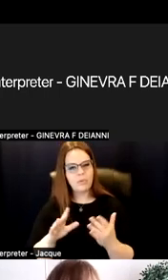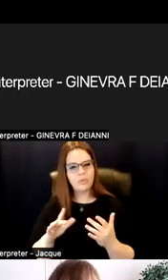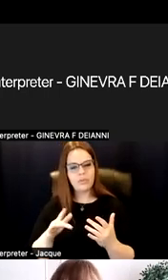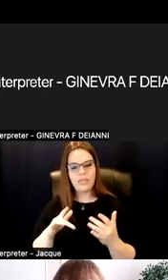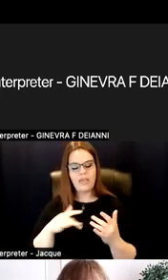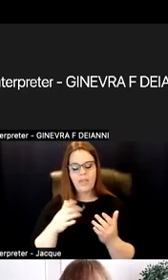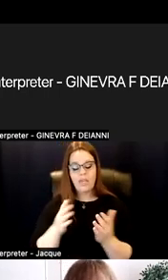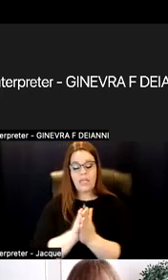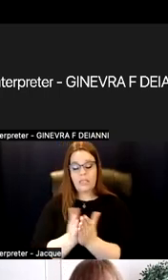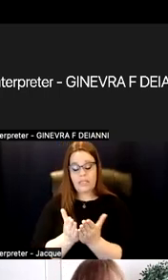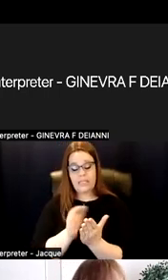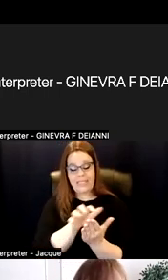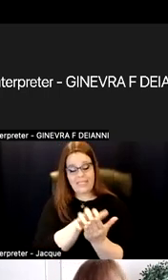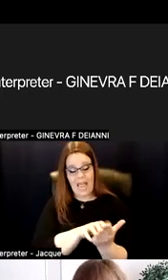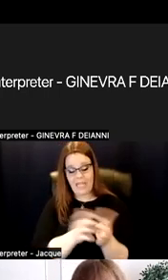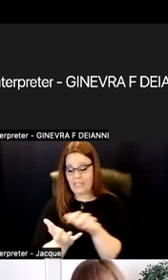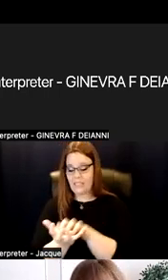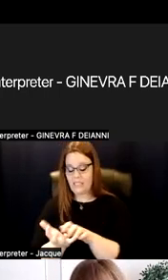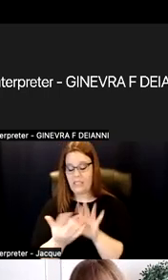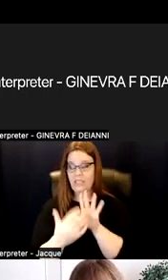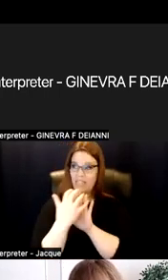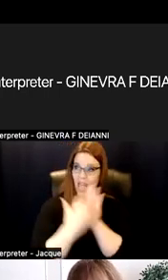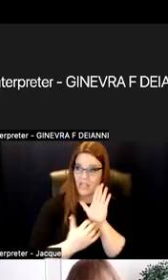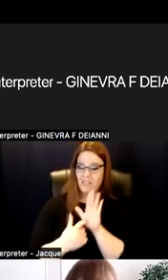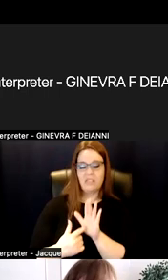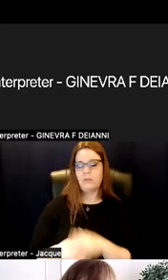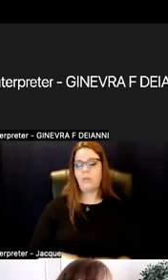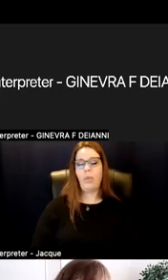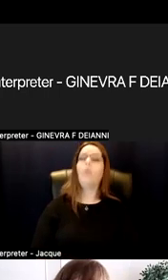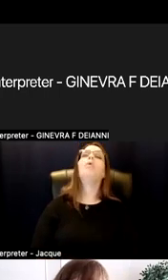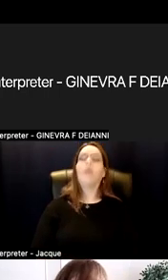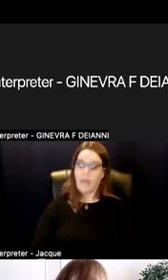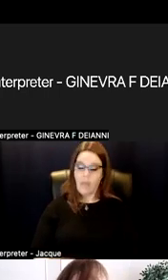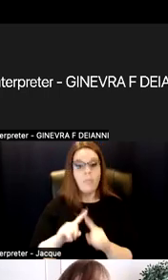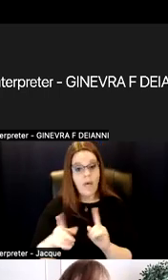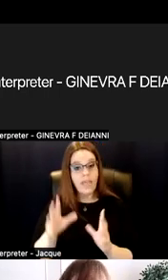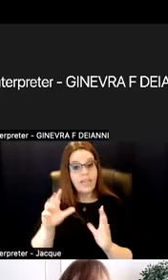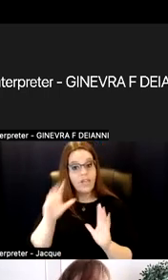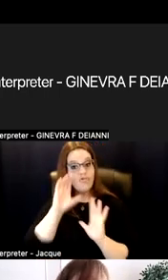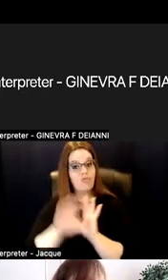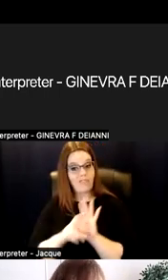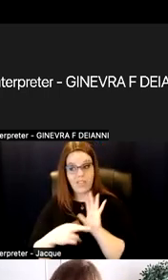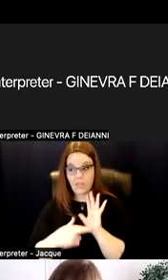but, hey, they could present what they were learning. They could talk about it. They could graphically represent it. Perhaps, they could do an illustration.